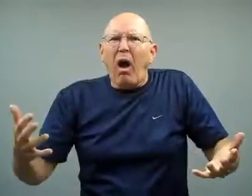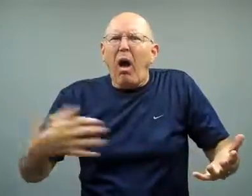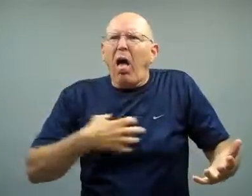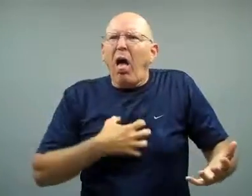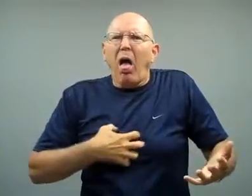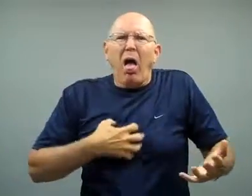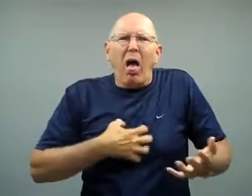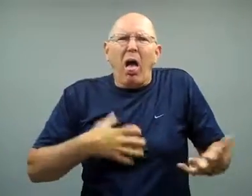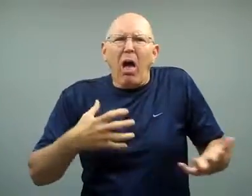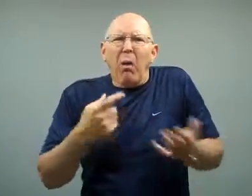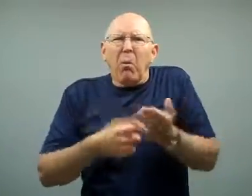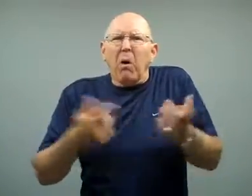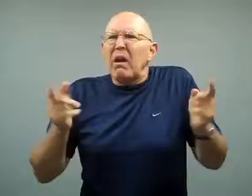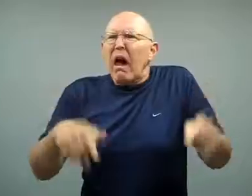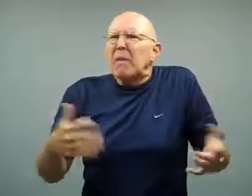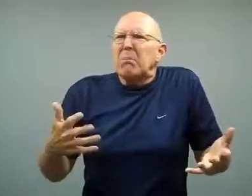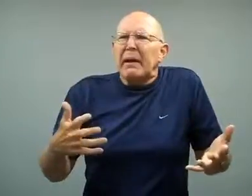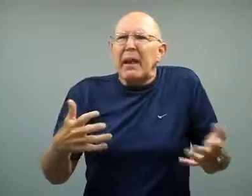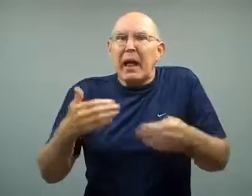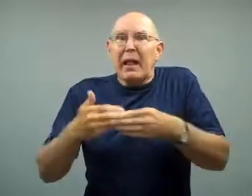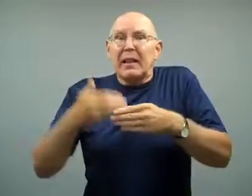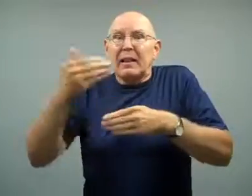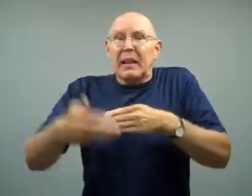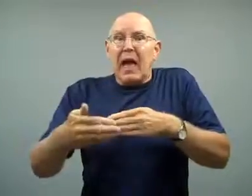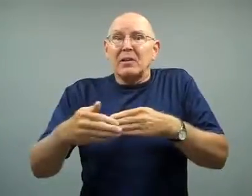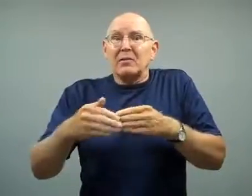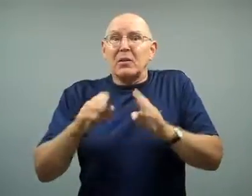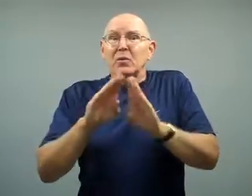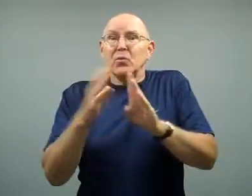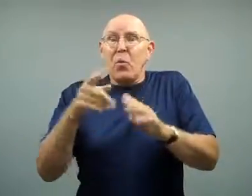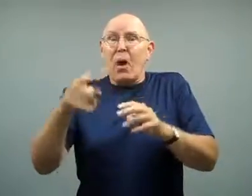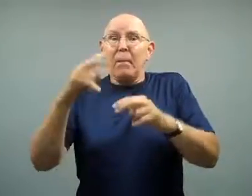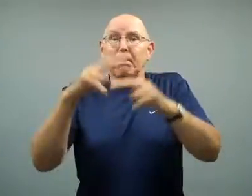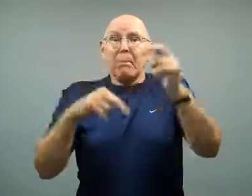They were upset, what happened to their house?